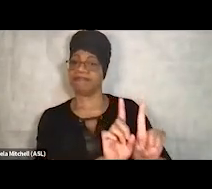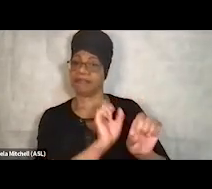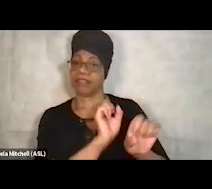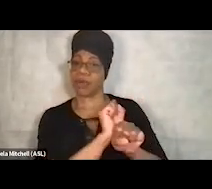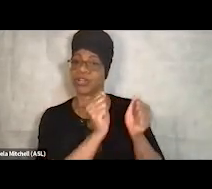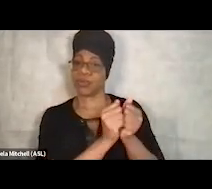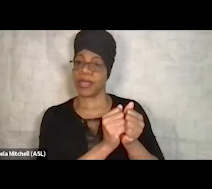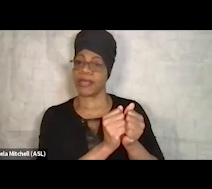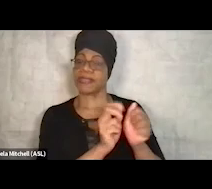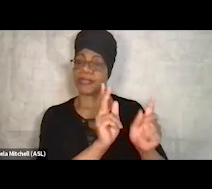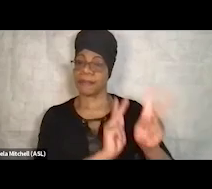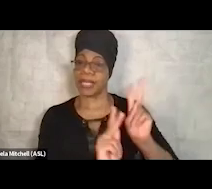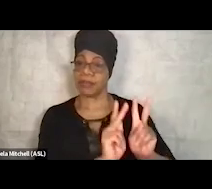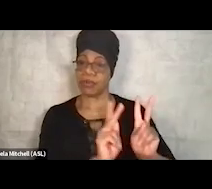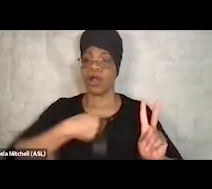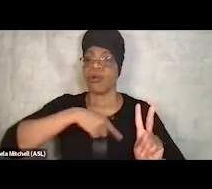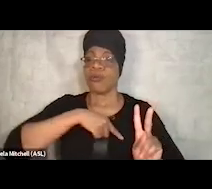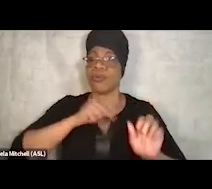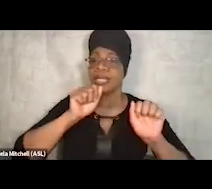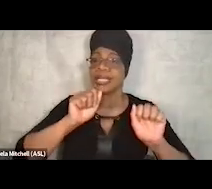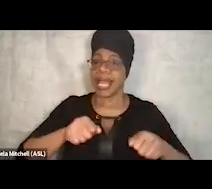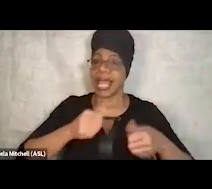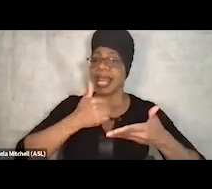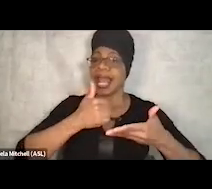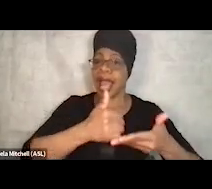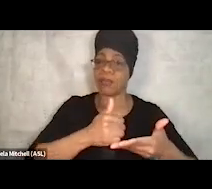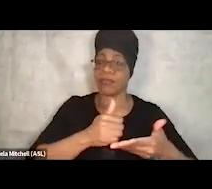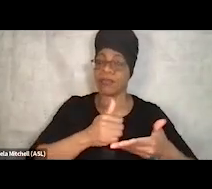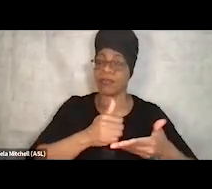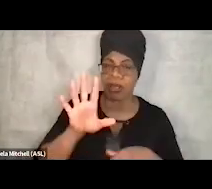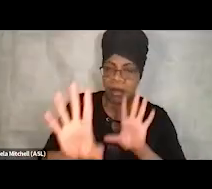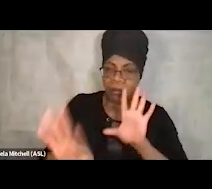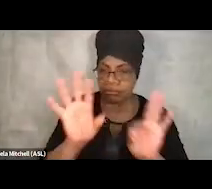we can help people locate housing. We've got connections with landlords.